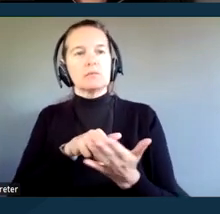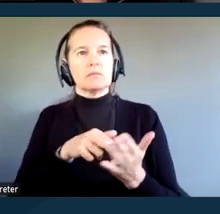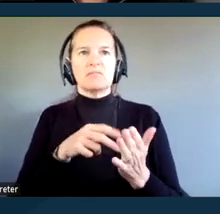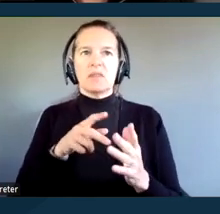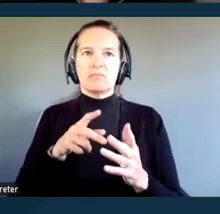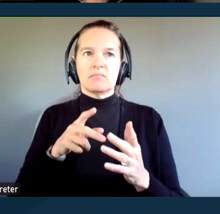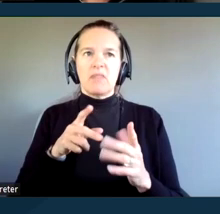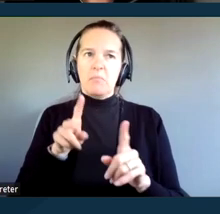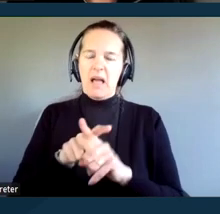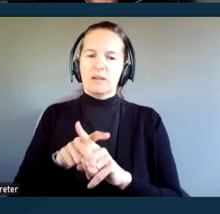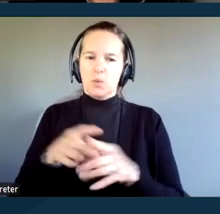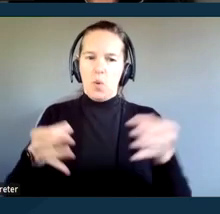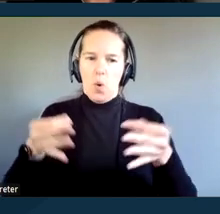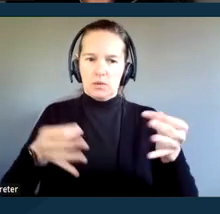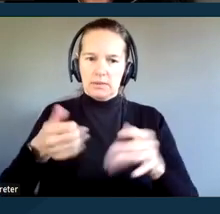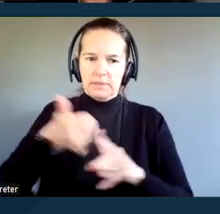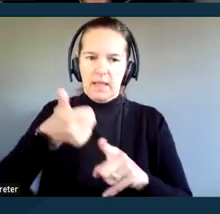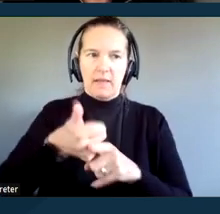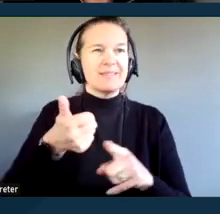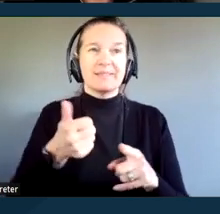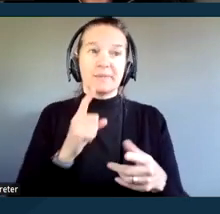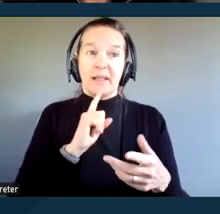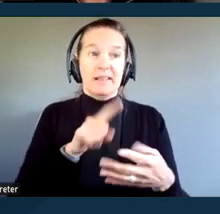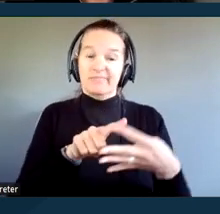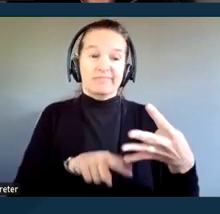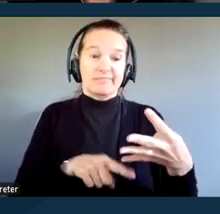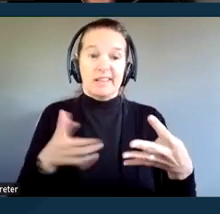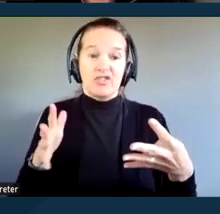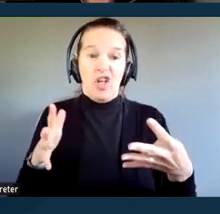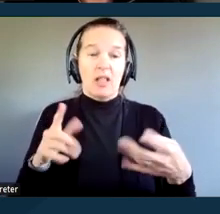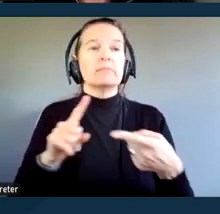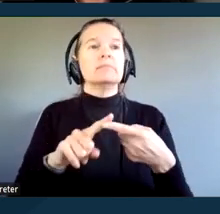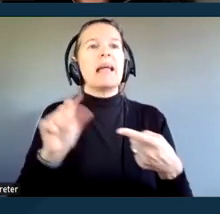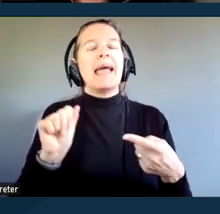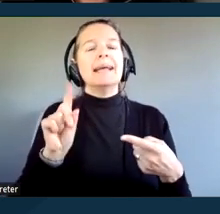We're really just going to go over those quickly. The first would be the Americans with Disabilities Act